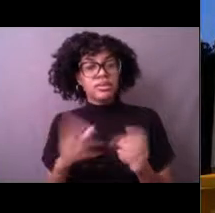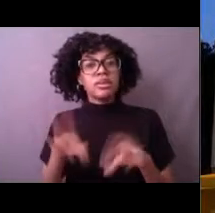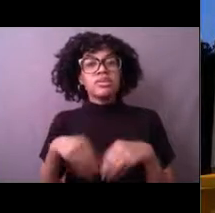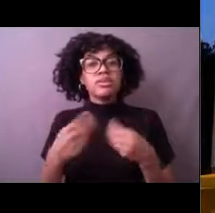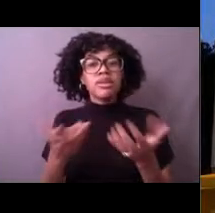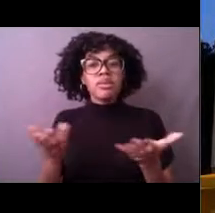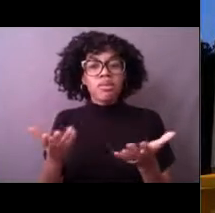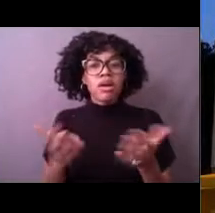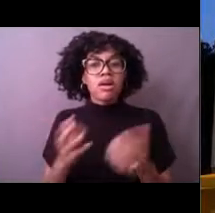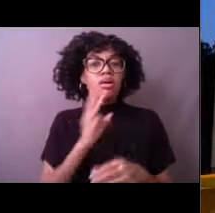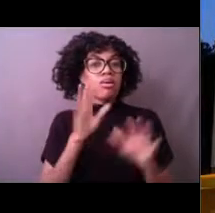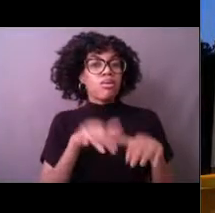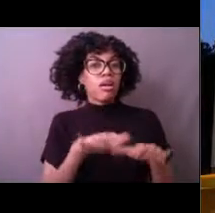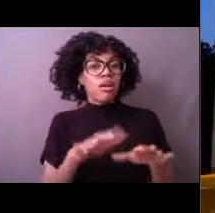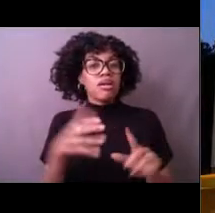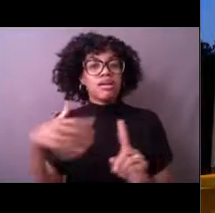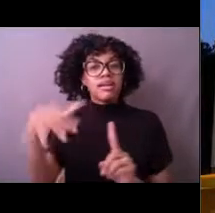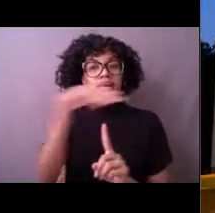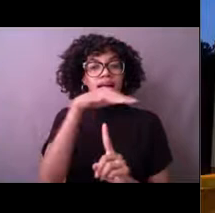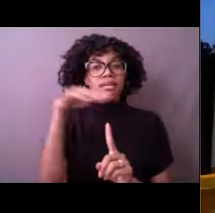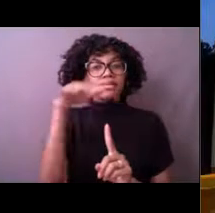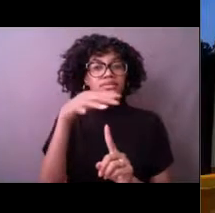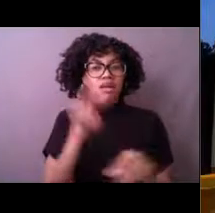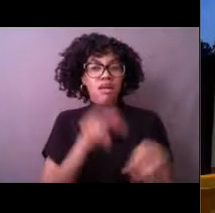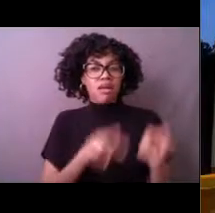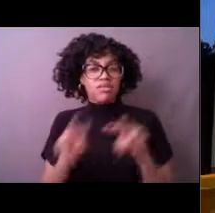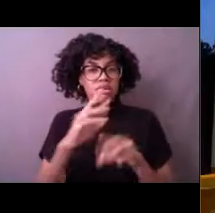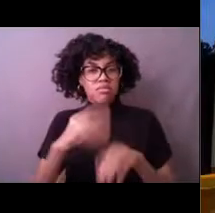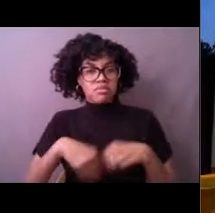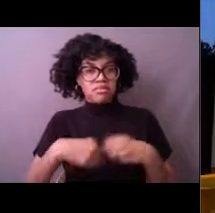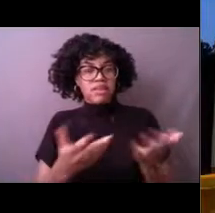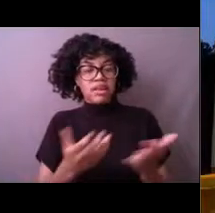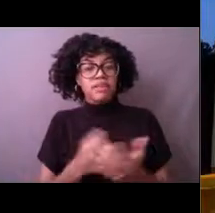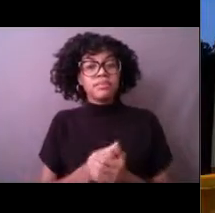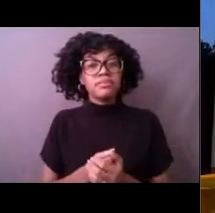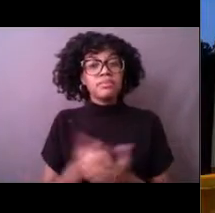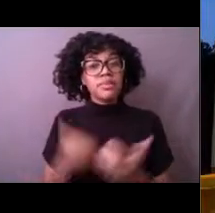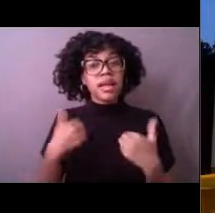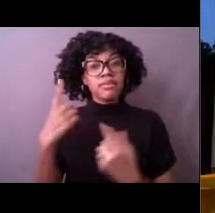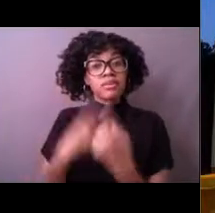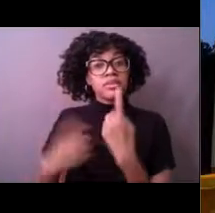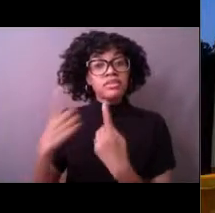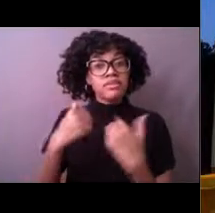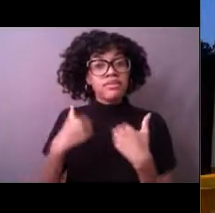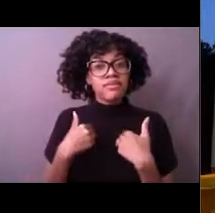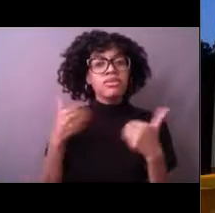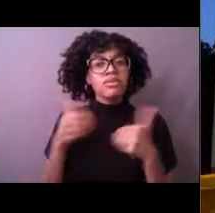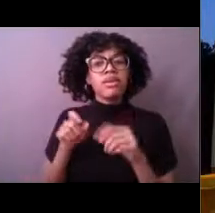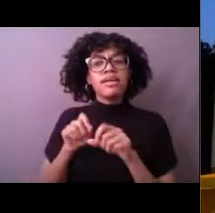Now, question. Go ahead and type your answers in the little question box, but question for you all.